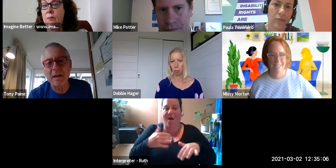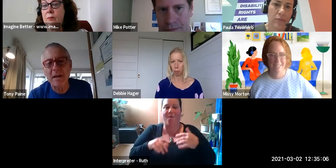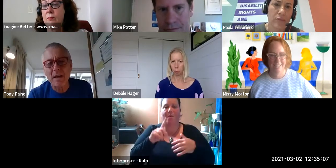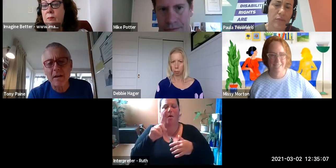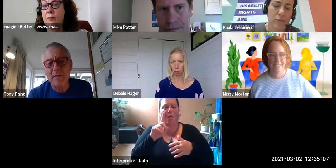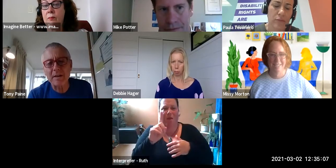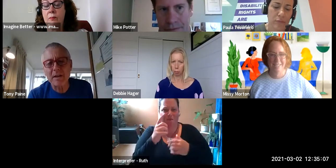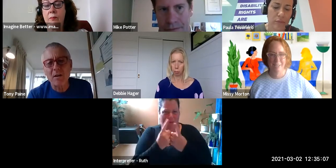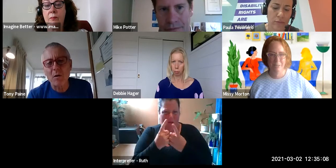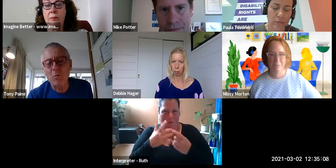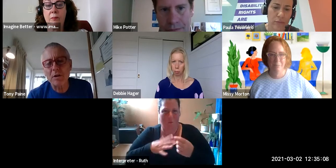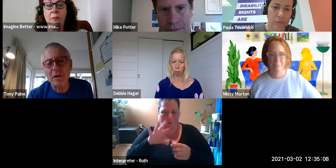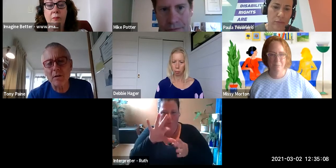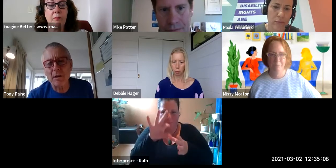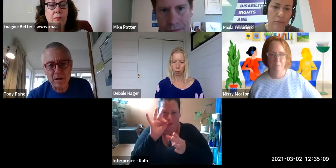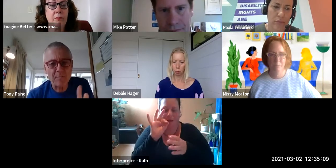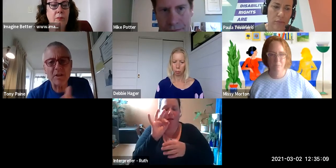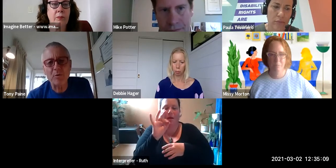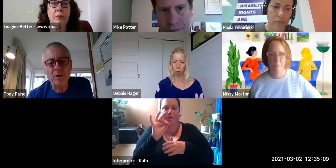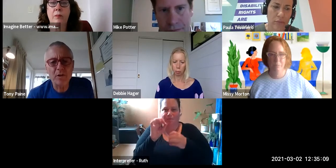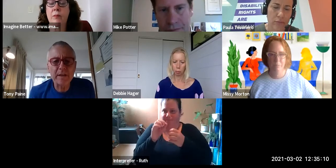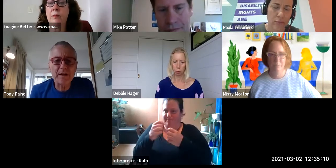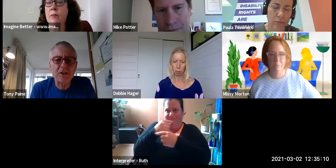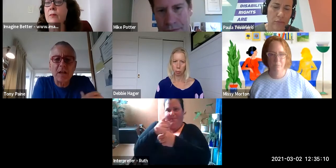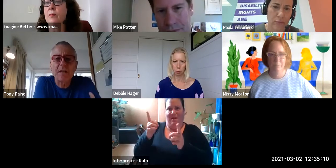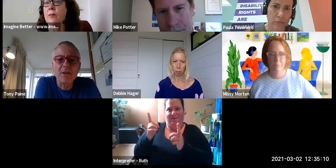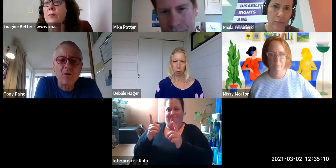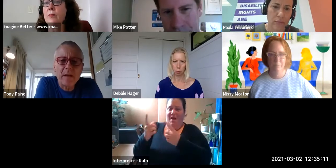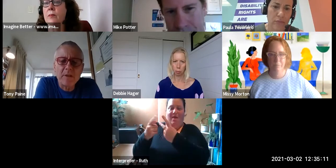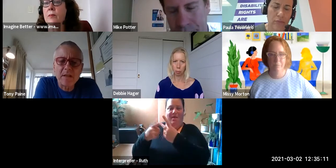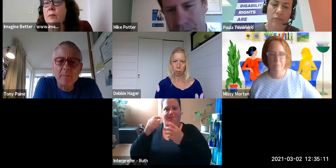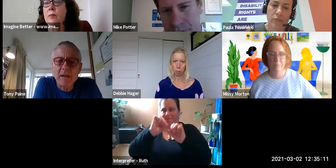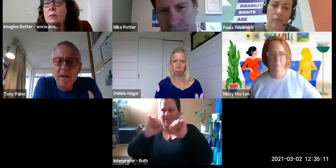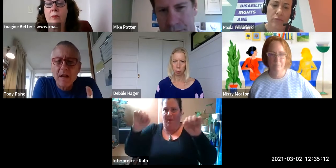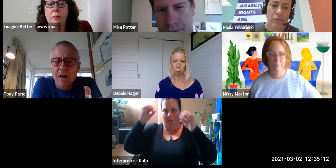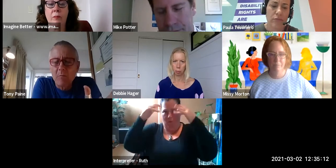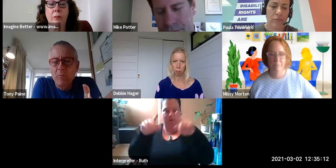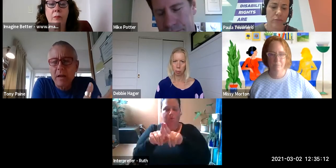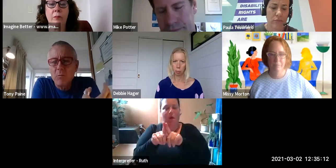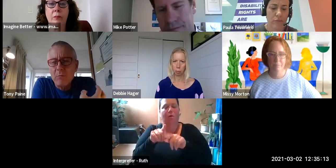And that is why it comes to that point of sort of intersectionality that you made Missy and it's